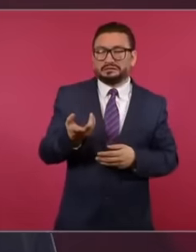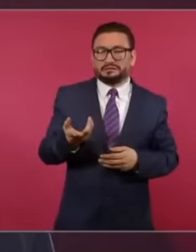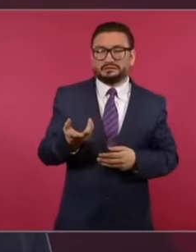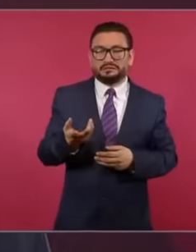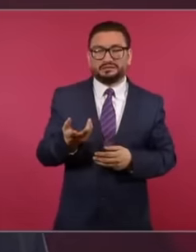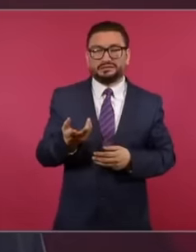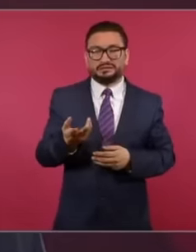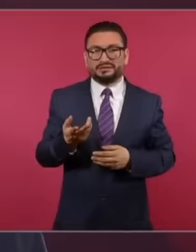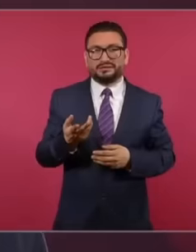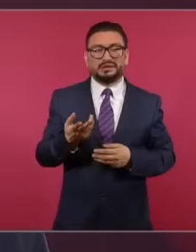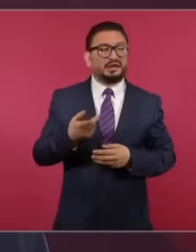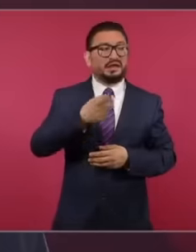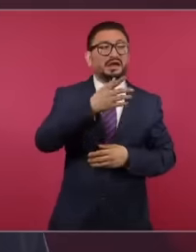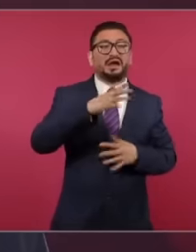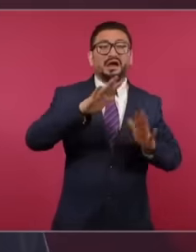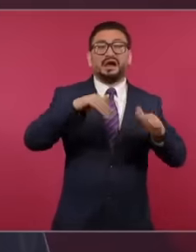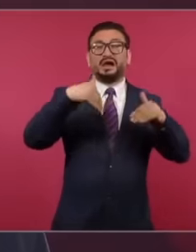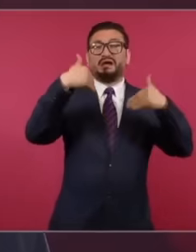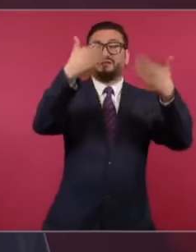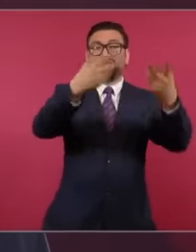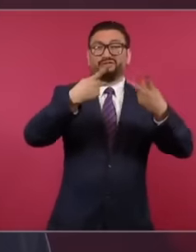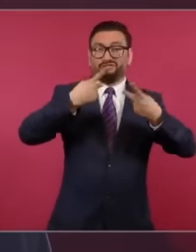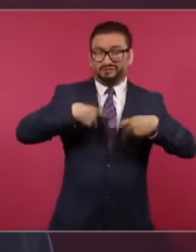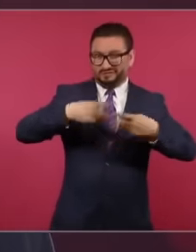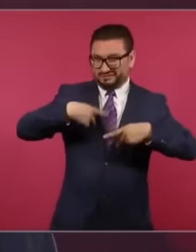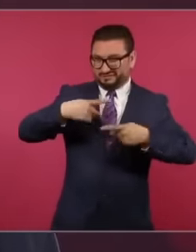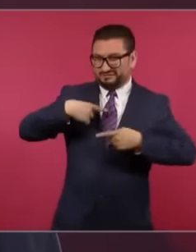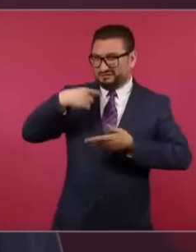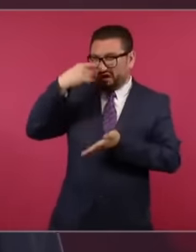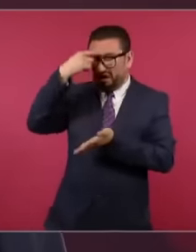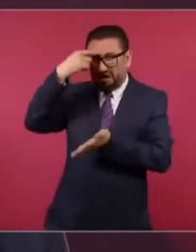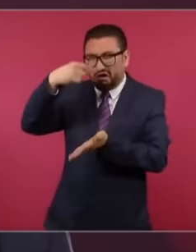there is no longer credibility, they are very